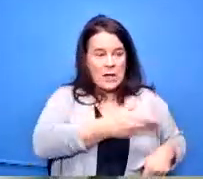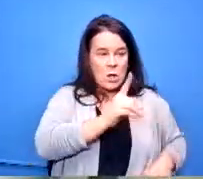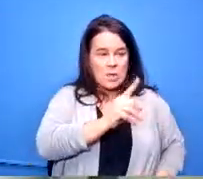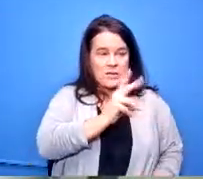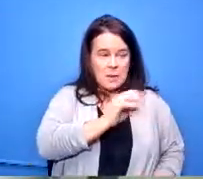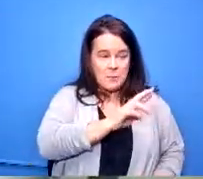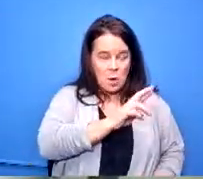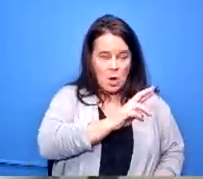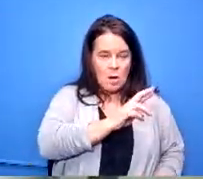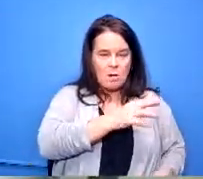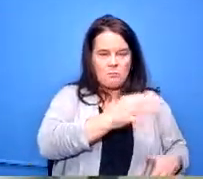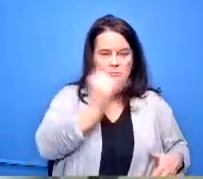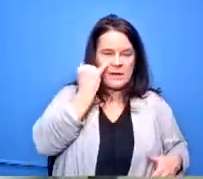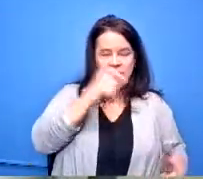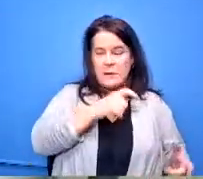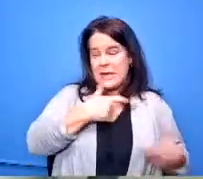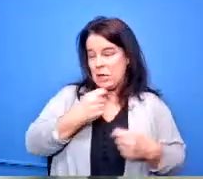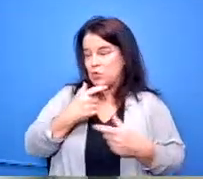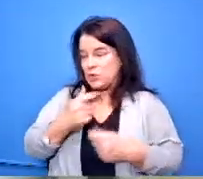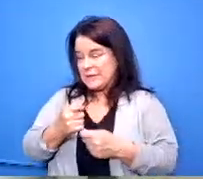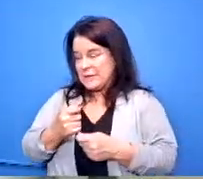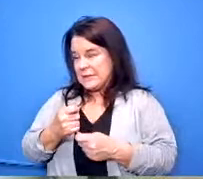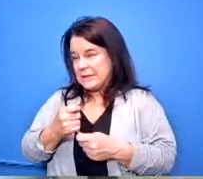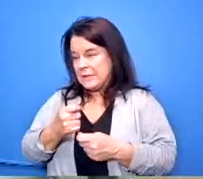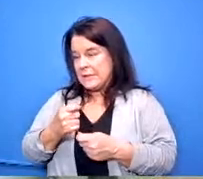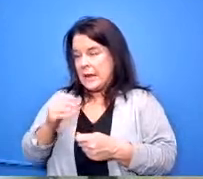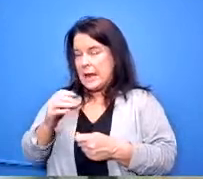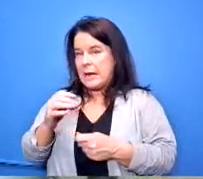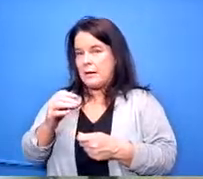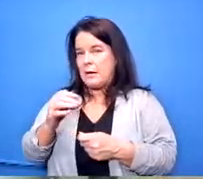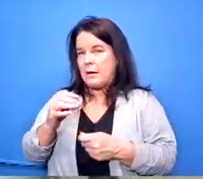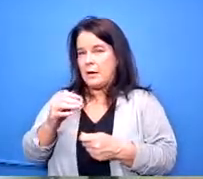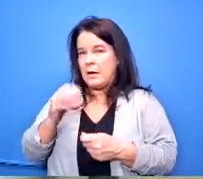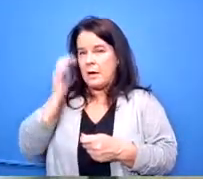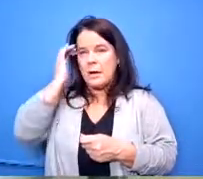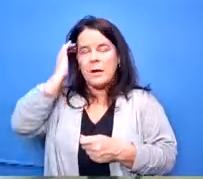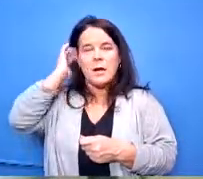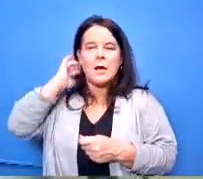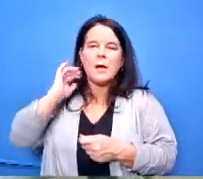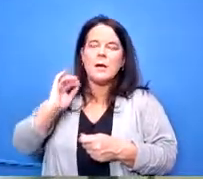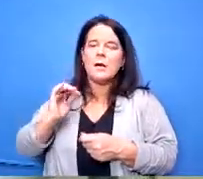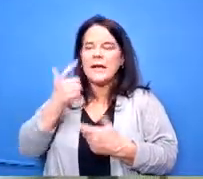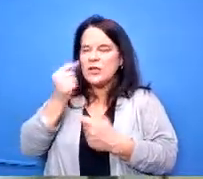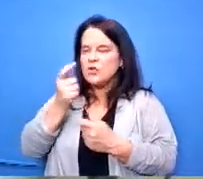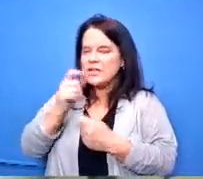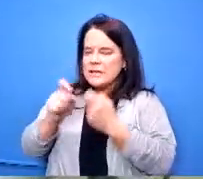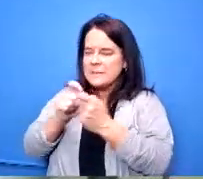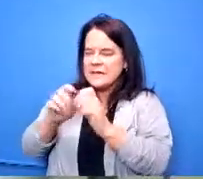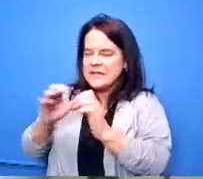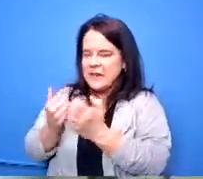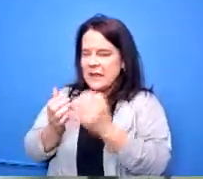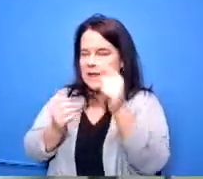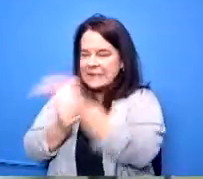to take just those classes across sectors we we have not because it's really a cohort experience